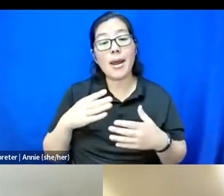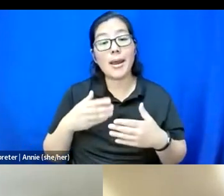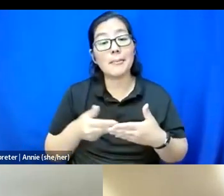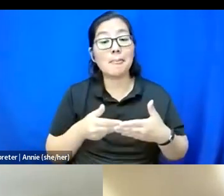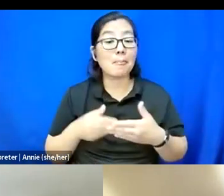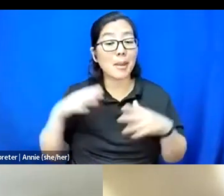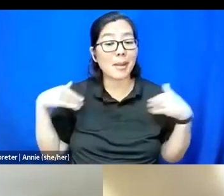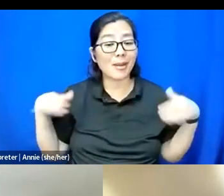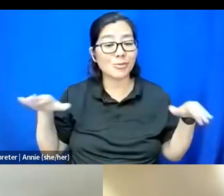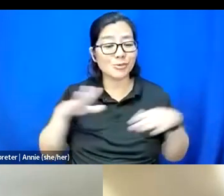My pronouns are they/them.